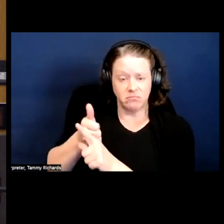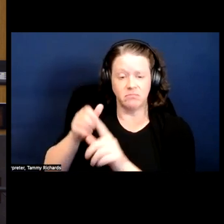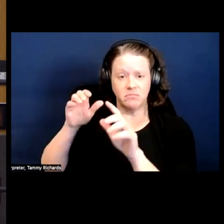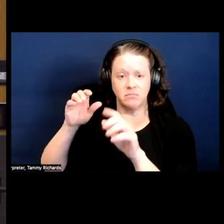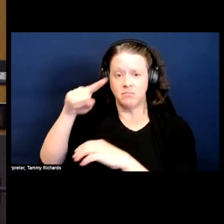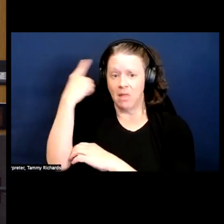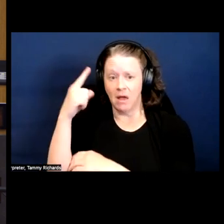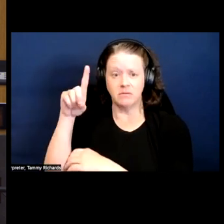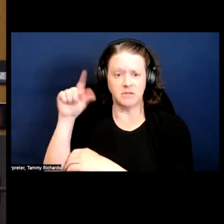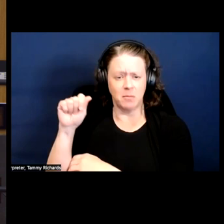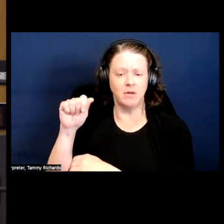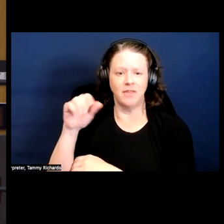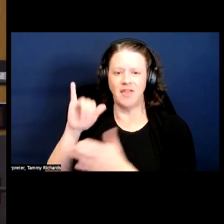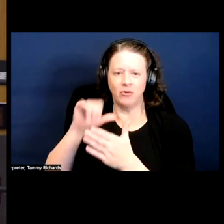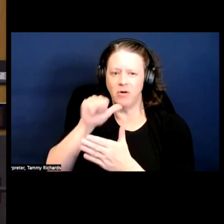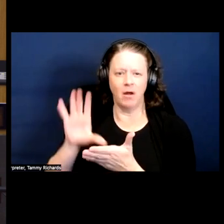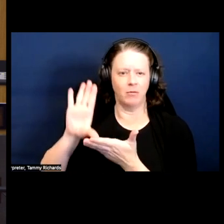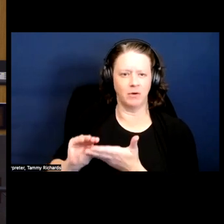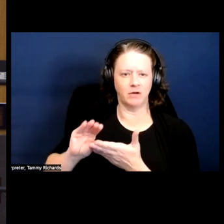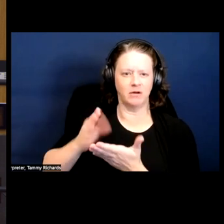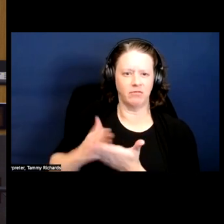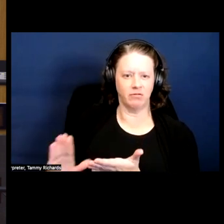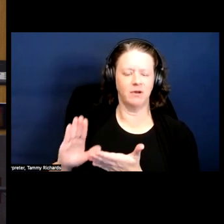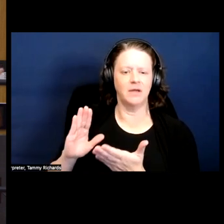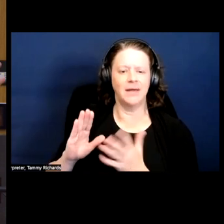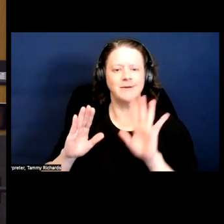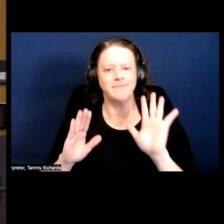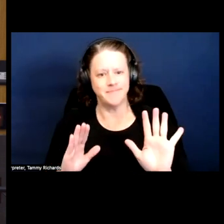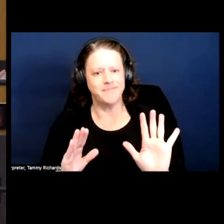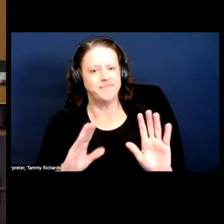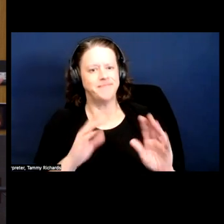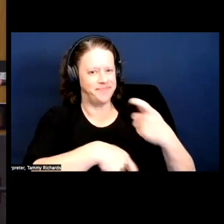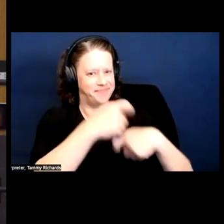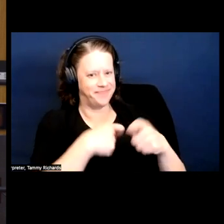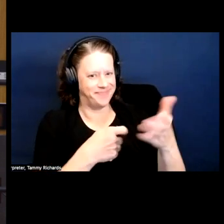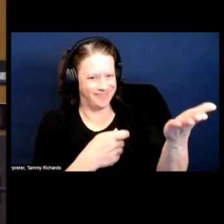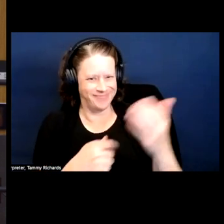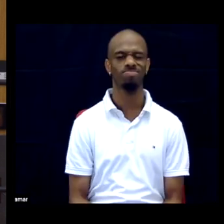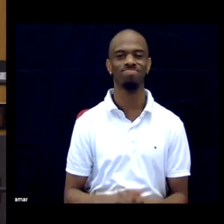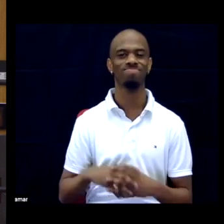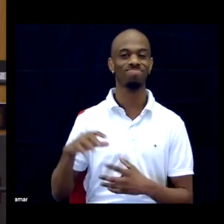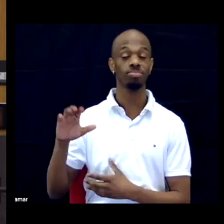DR. I'm not saying that analogies have no place in our world, right, but the